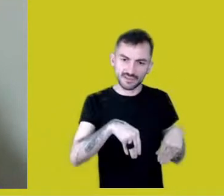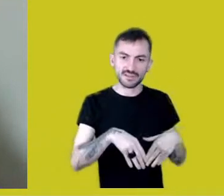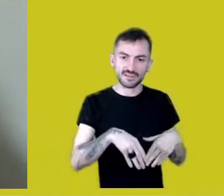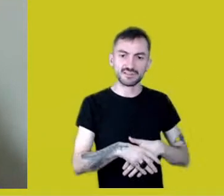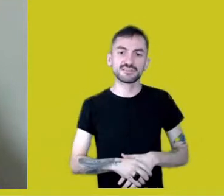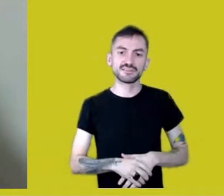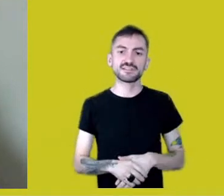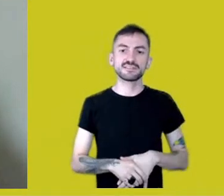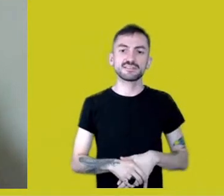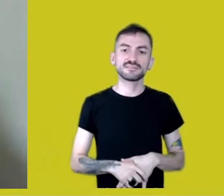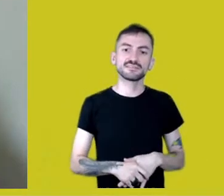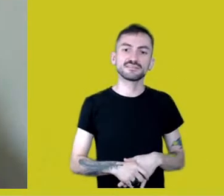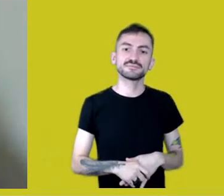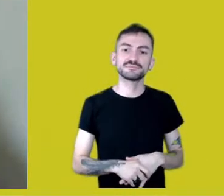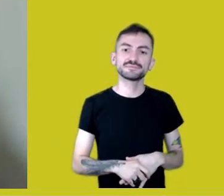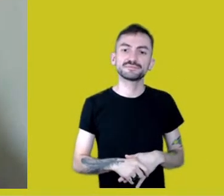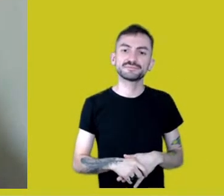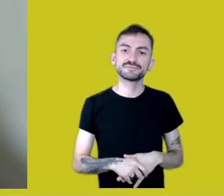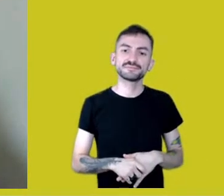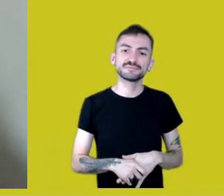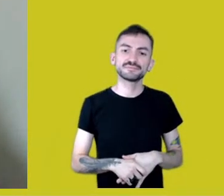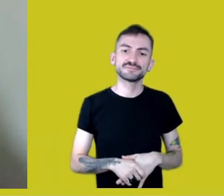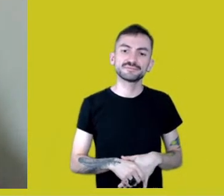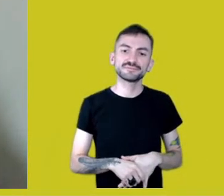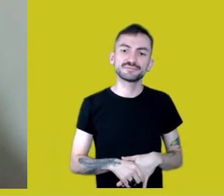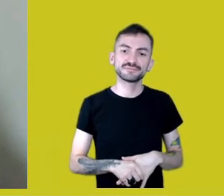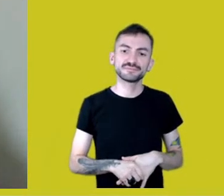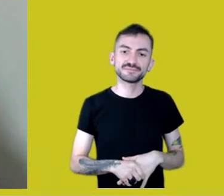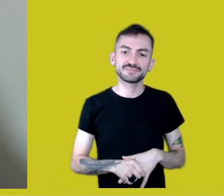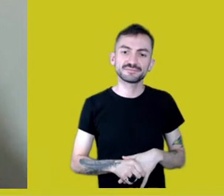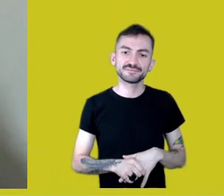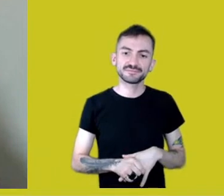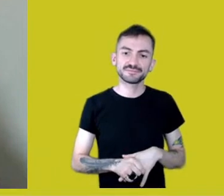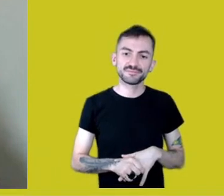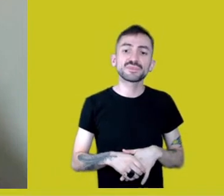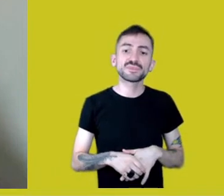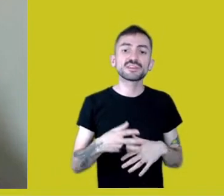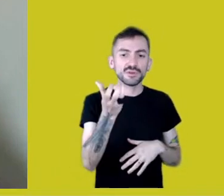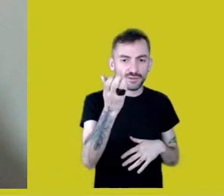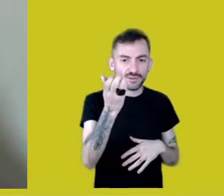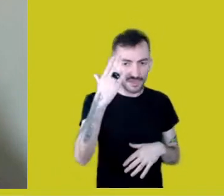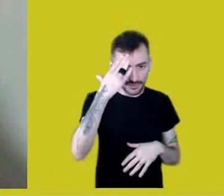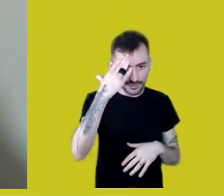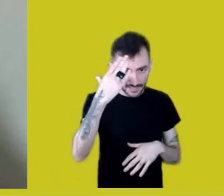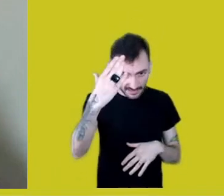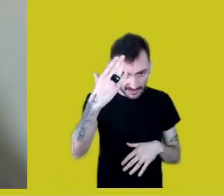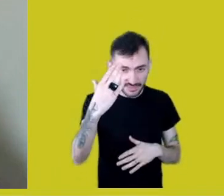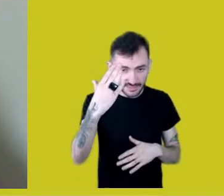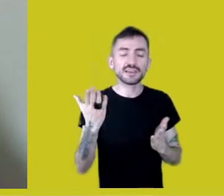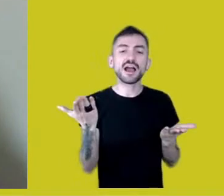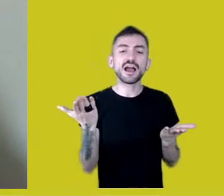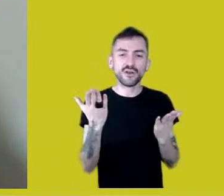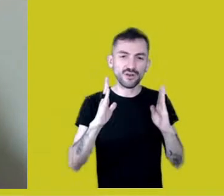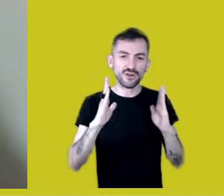my final thanks. Well, I’d like to thank you for this opened yard